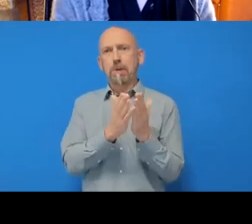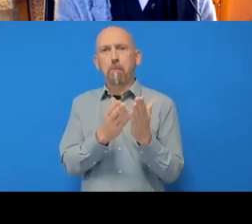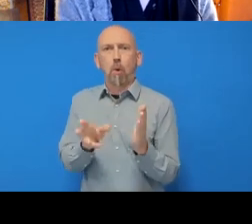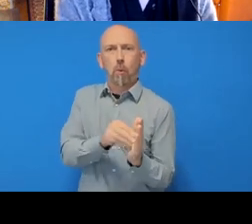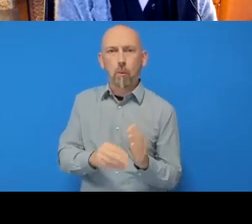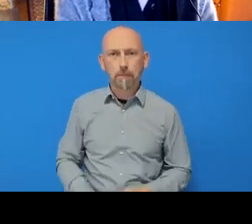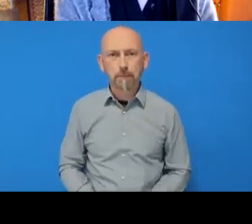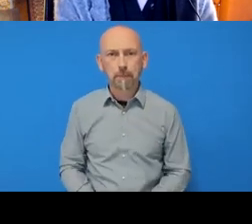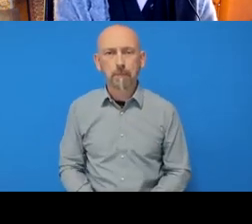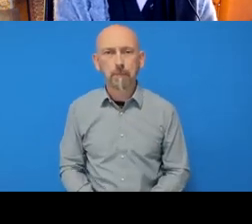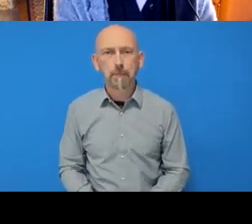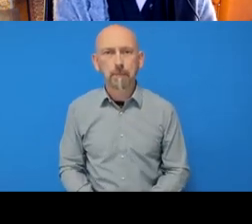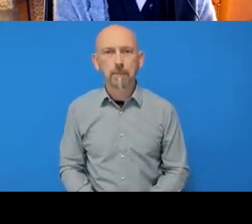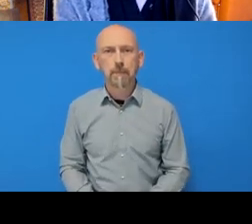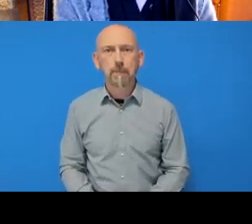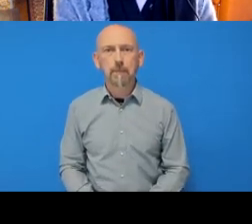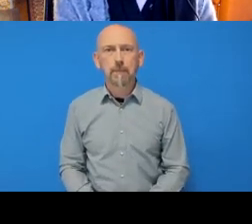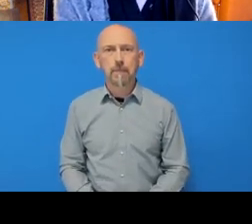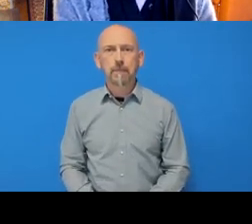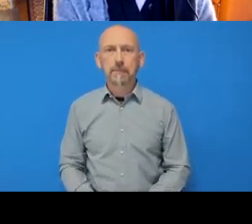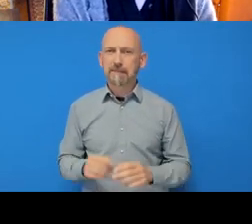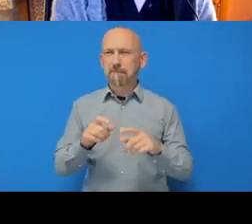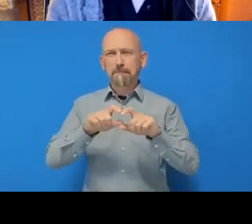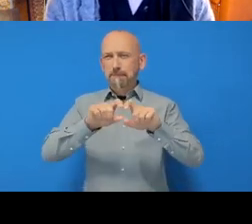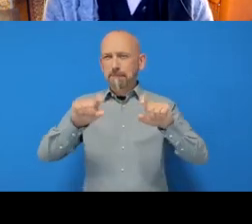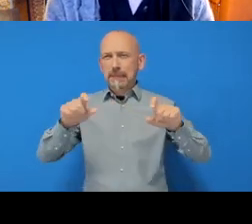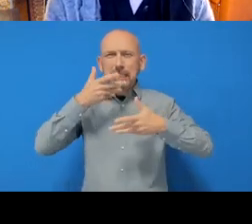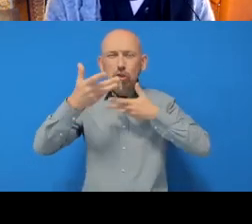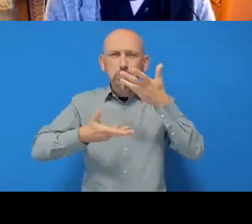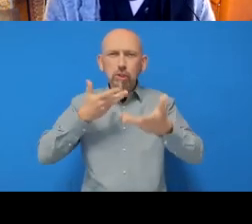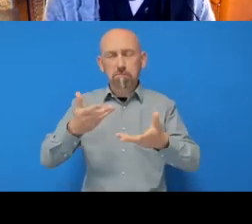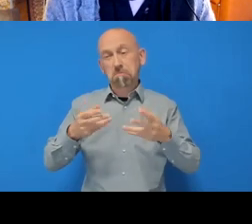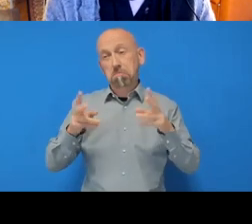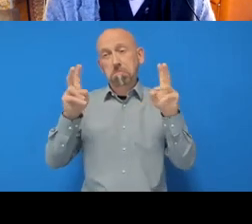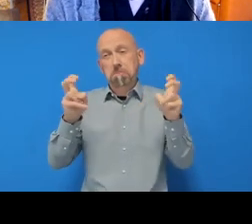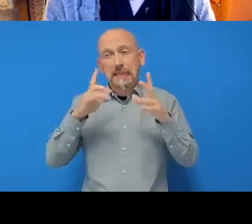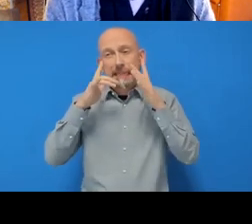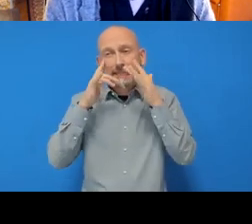I’m gonna give it a little description, so this is just gonna be a test repository, it's gonna be public.